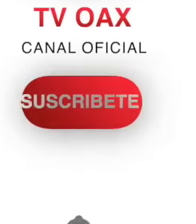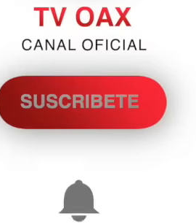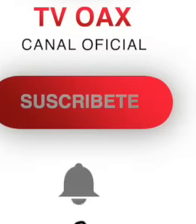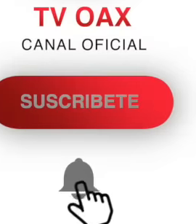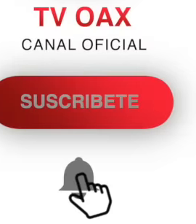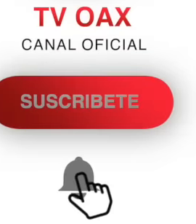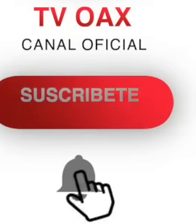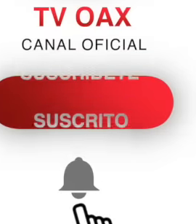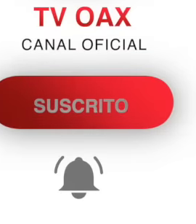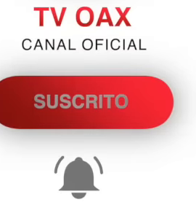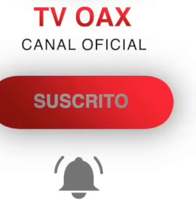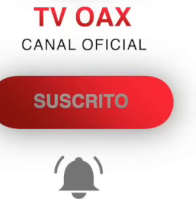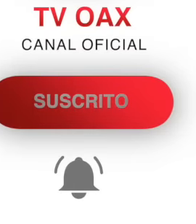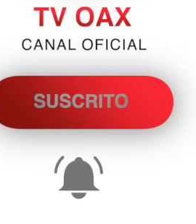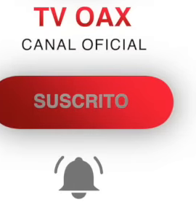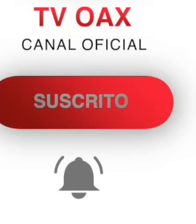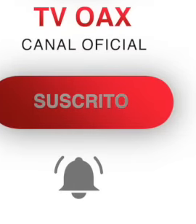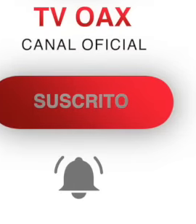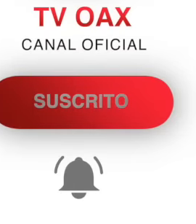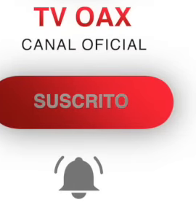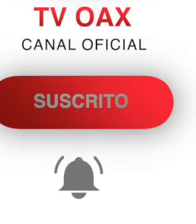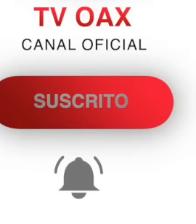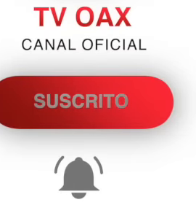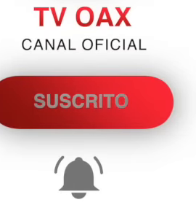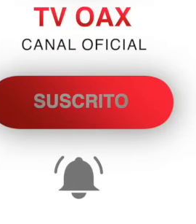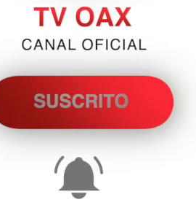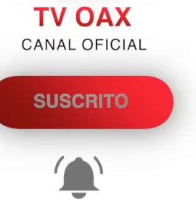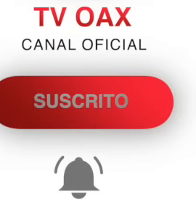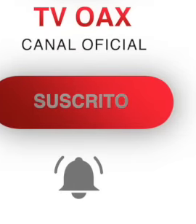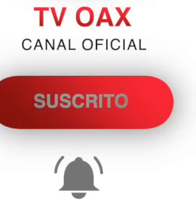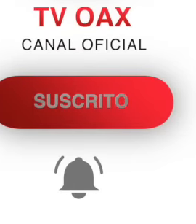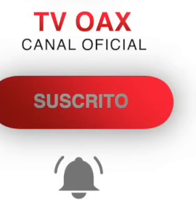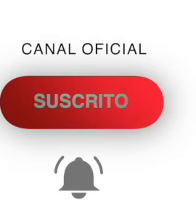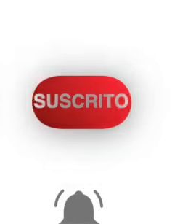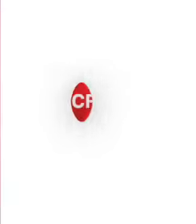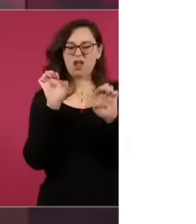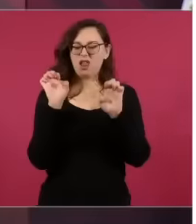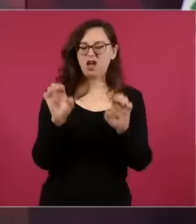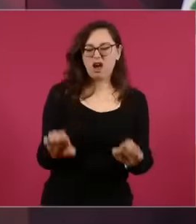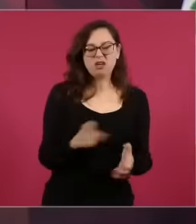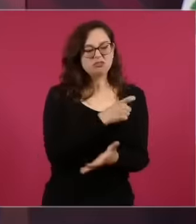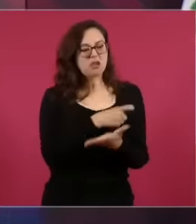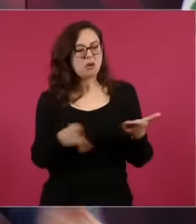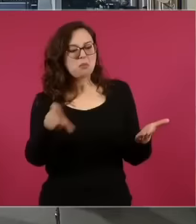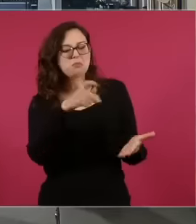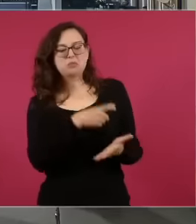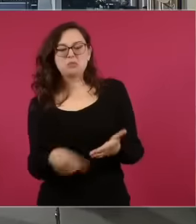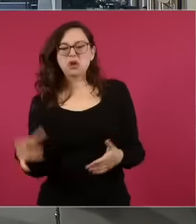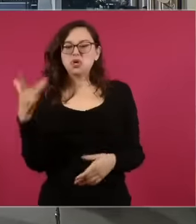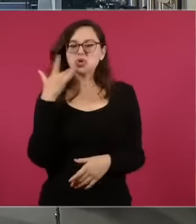luxurious one, and the plane. bigger